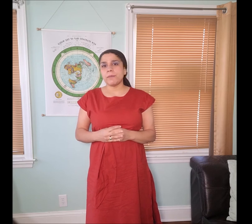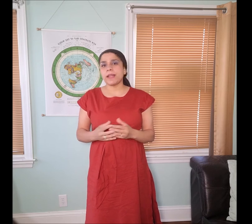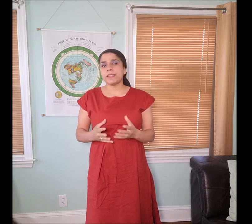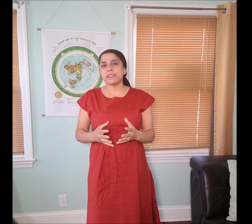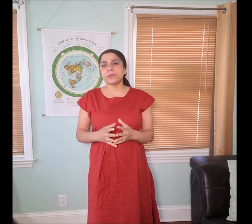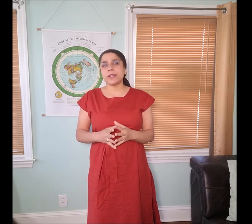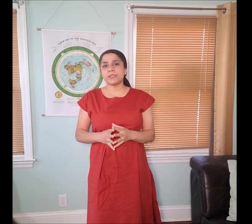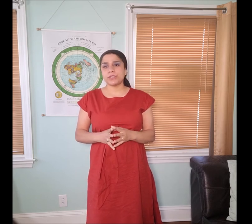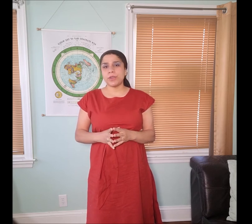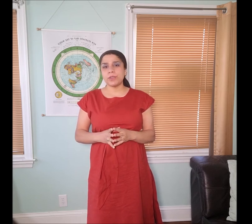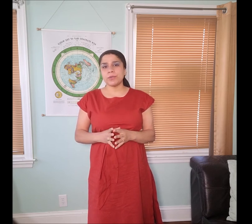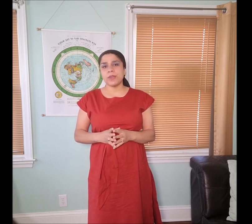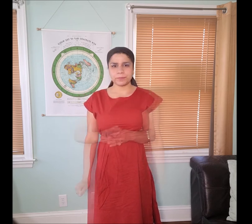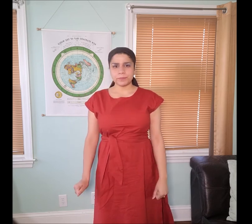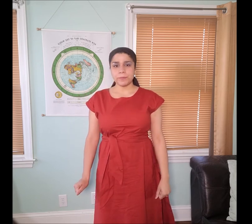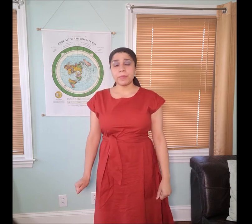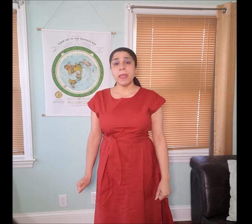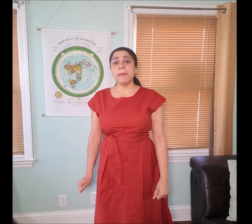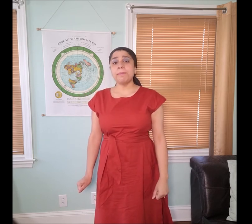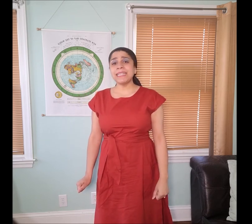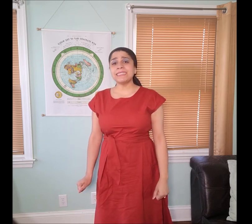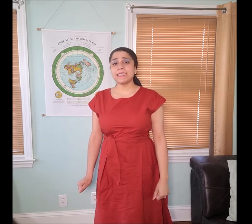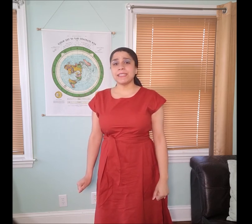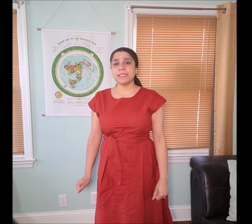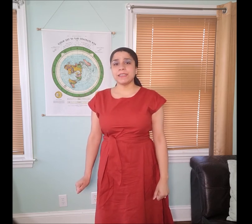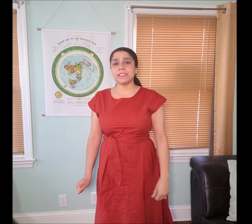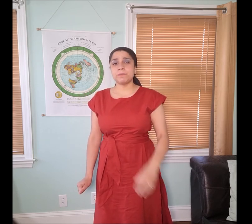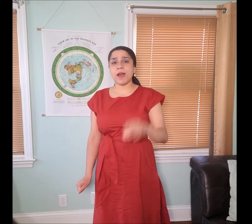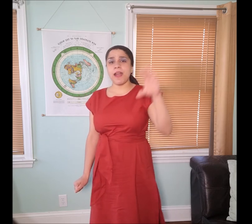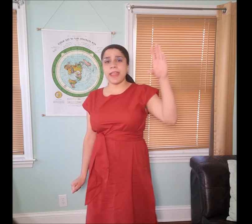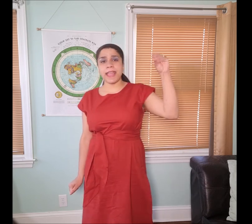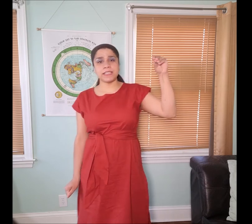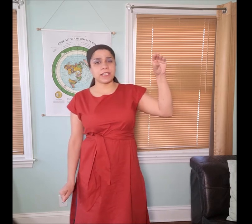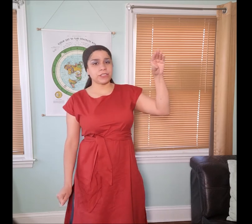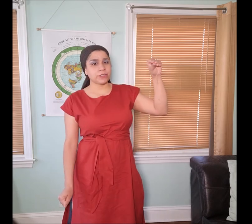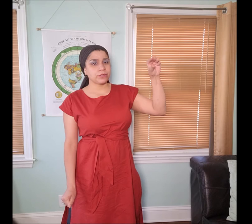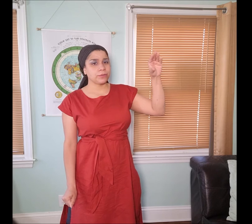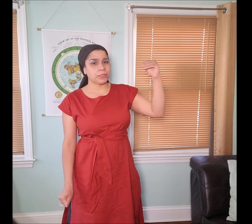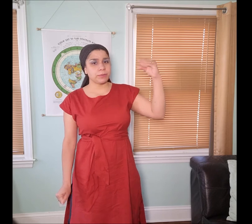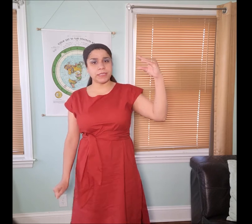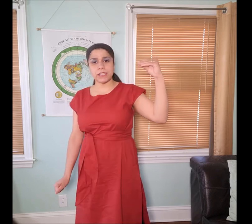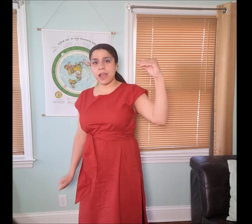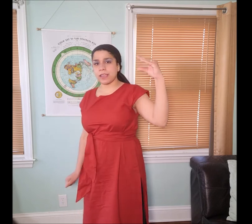but I just want to show you, basically, the "𐤃𐤁𐤓 dabar" hand gesture, which means talking